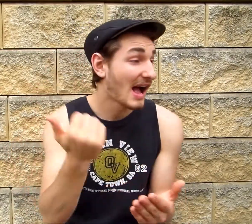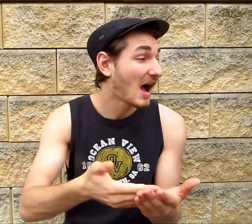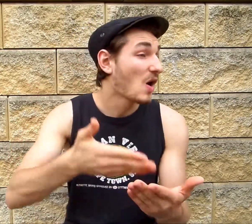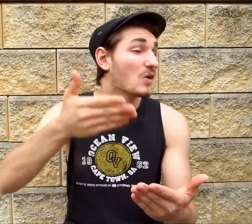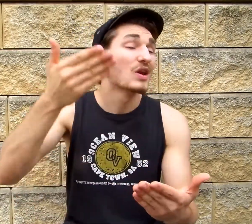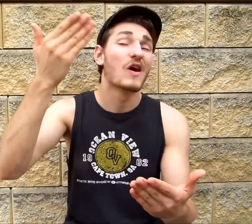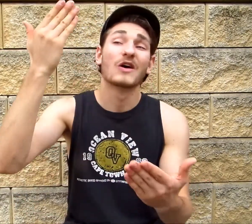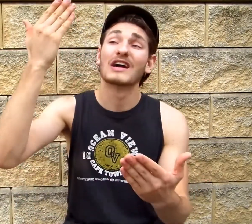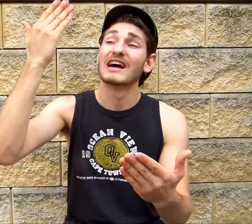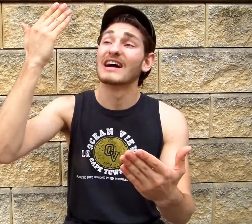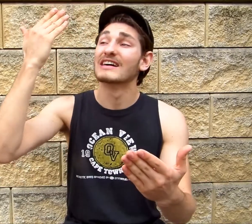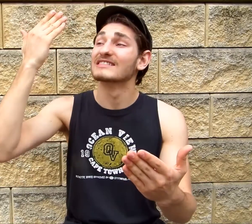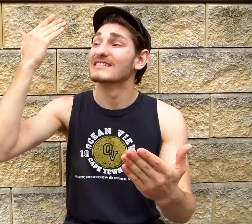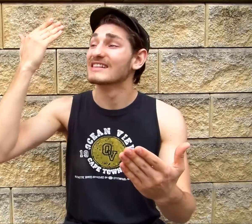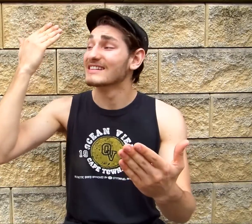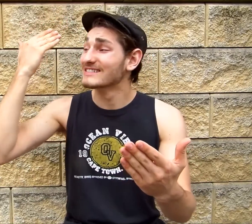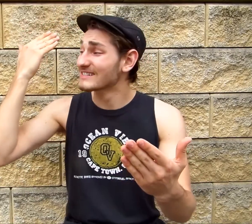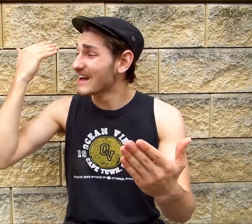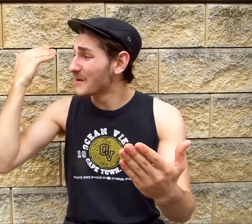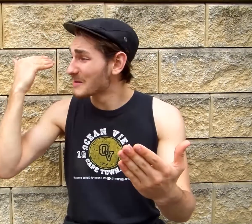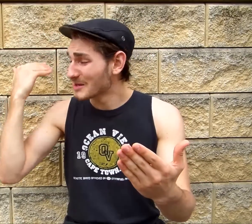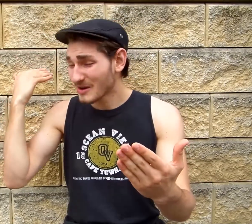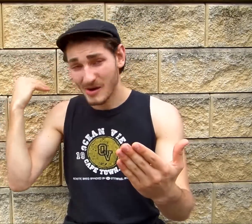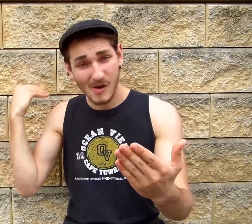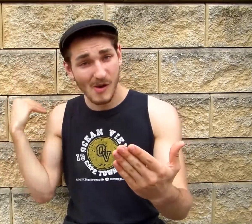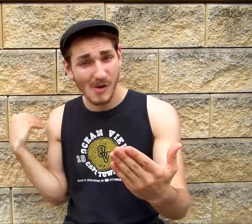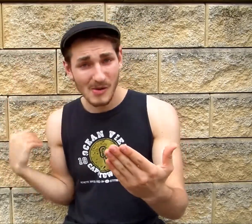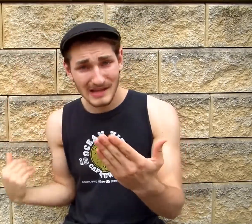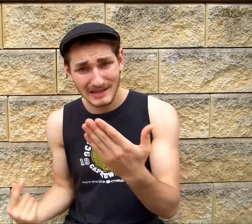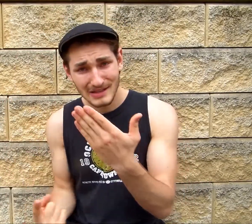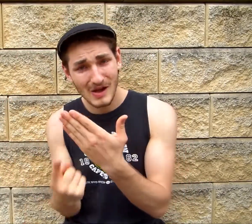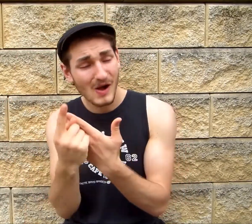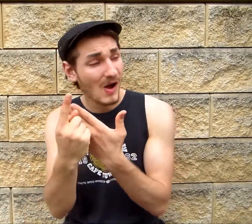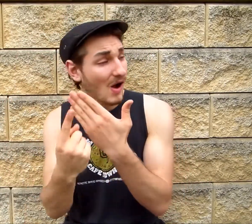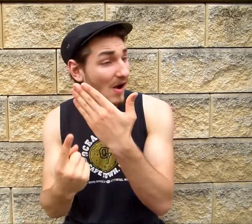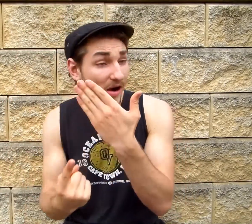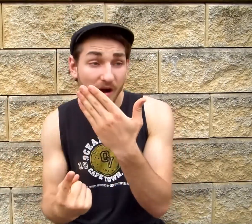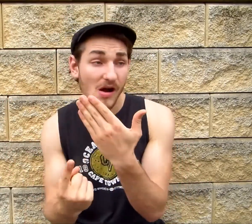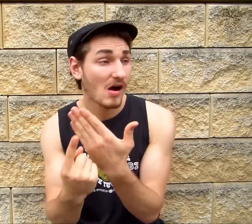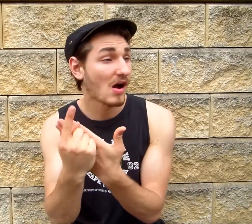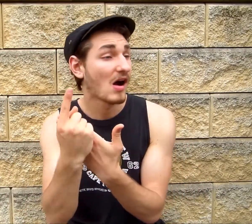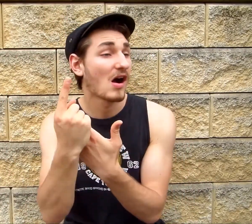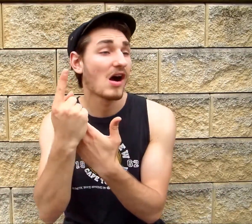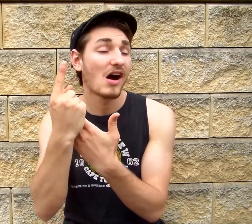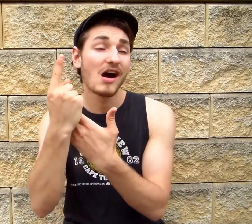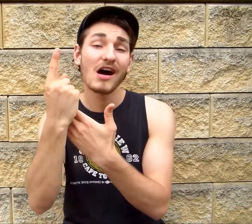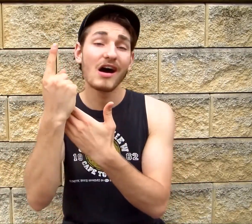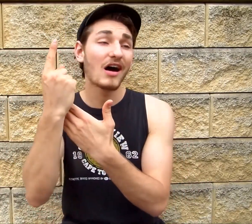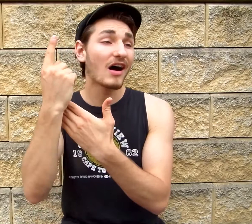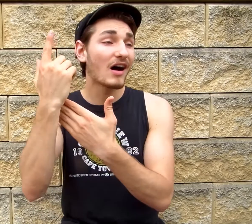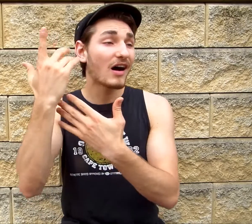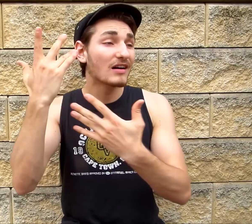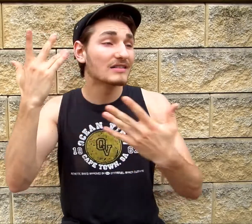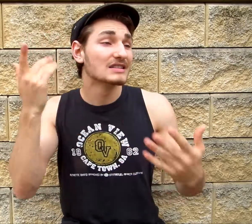How long has this been goin' on?